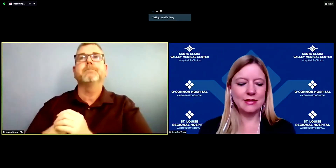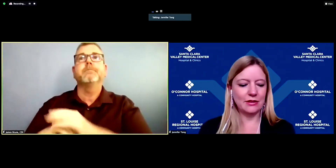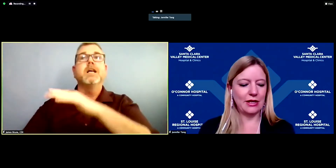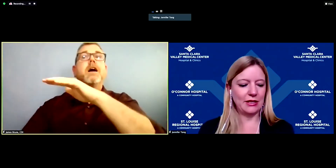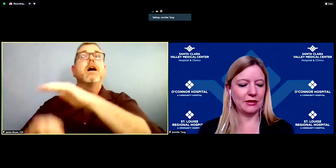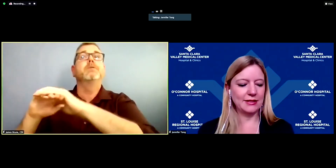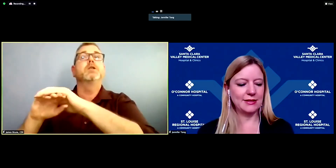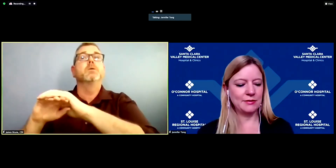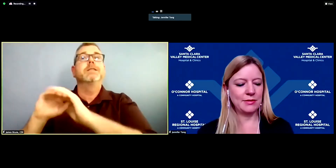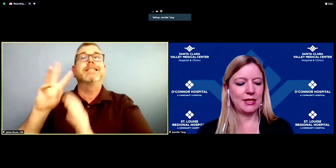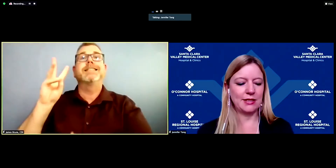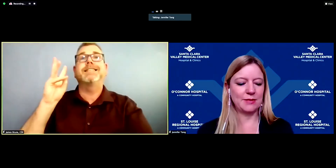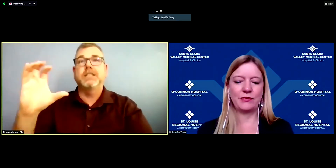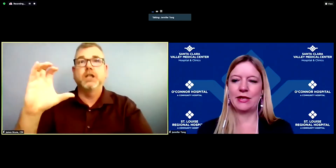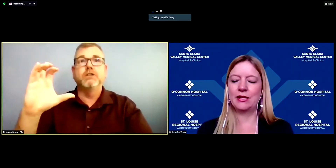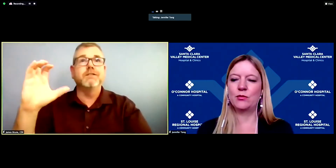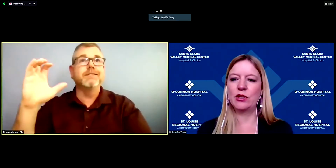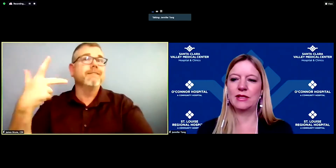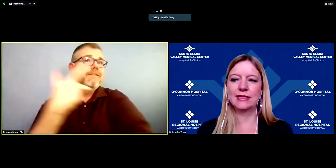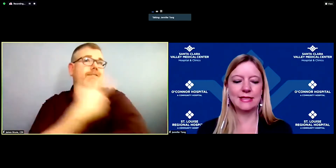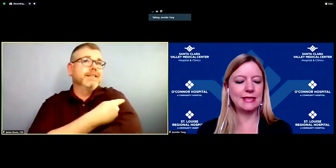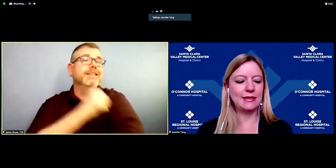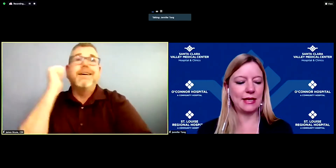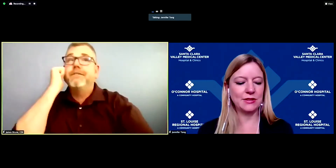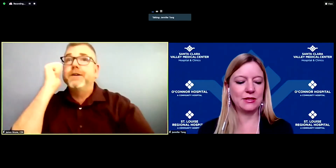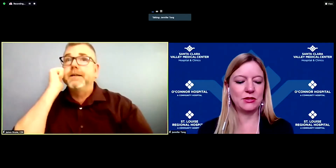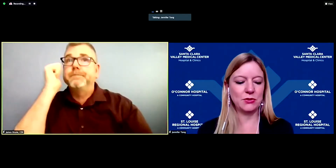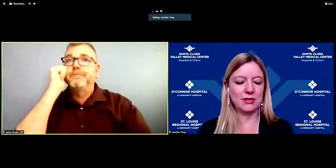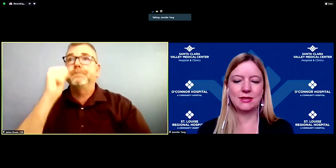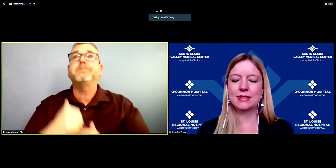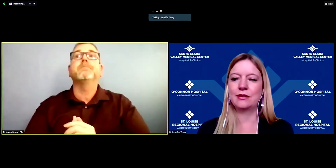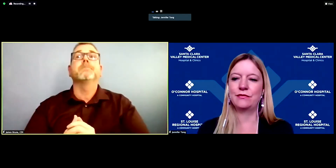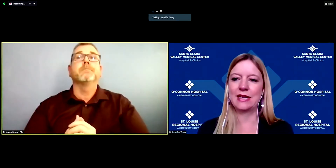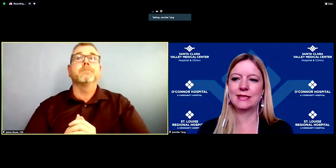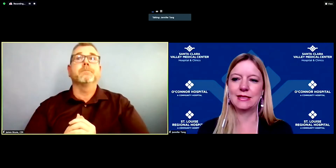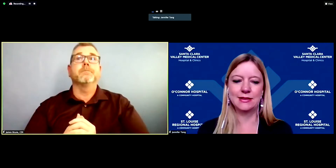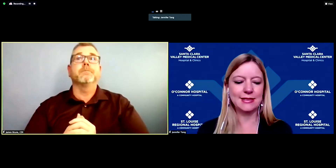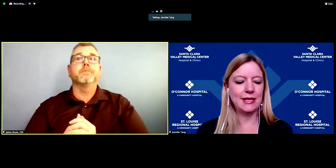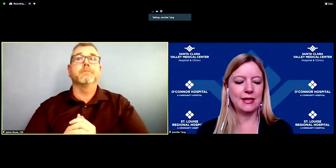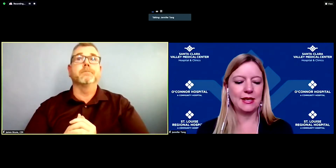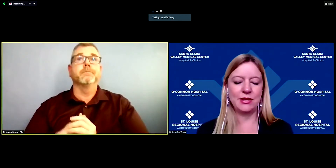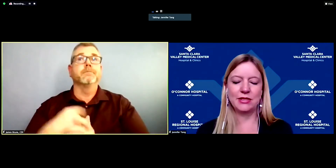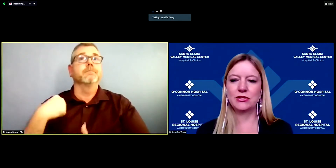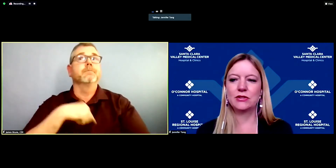our county health system has provided more than 60,000 doses of vaccines, administered